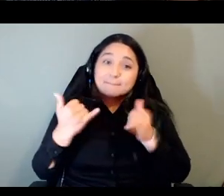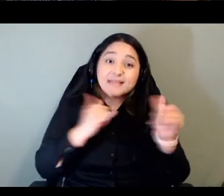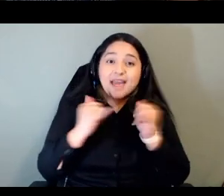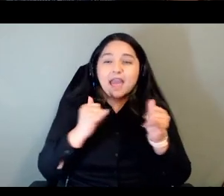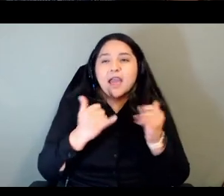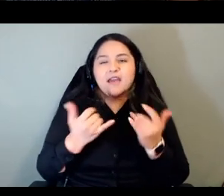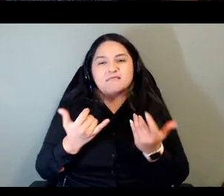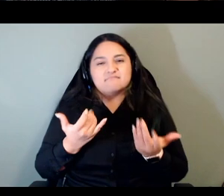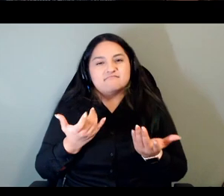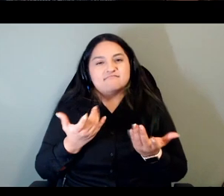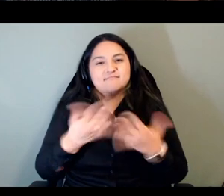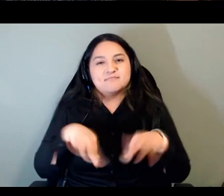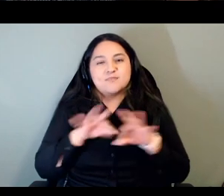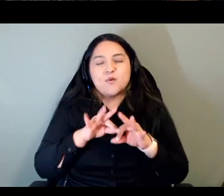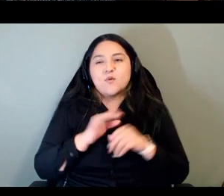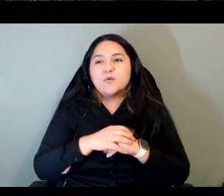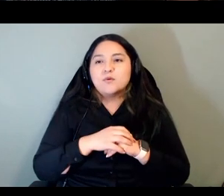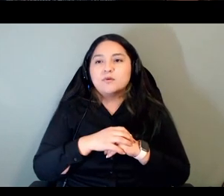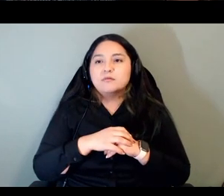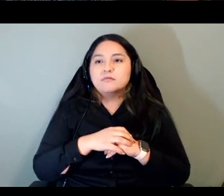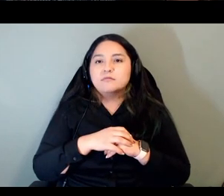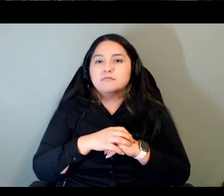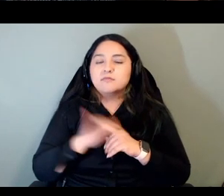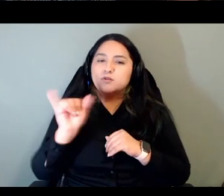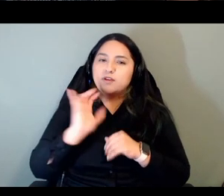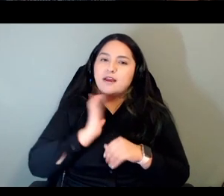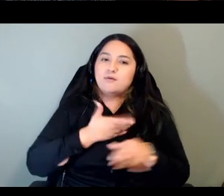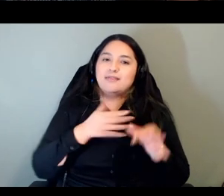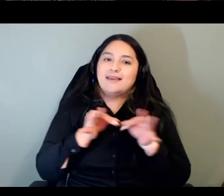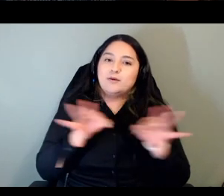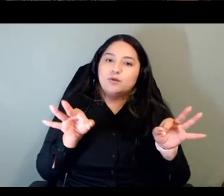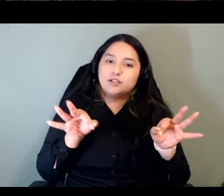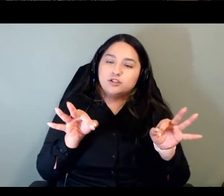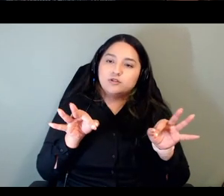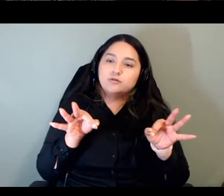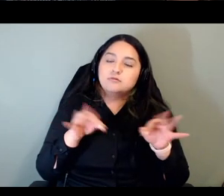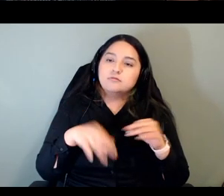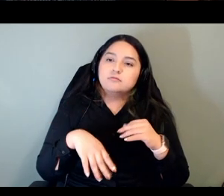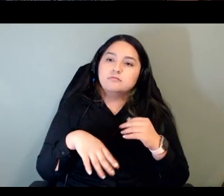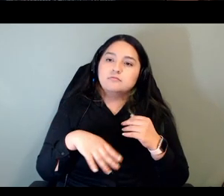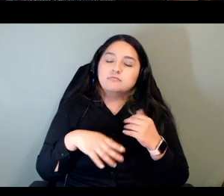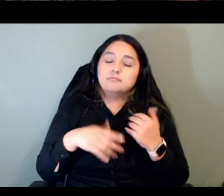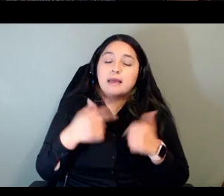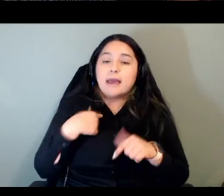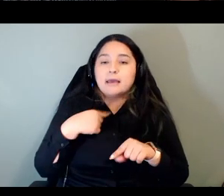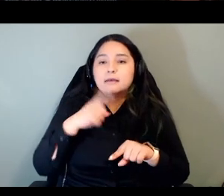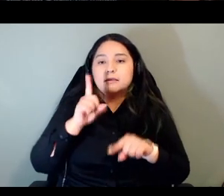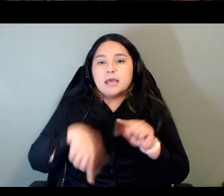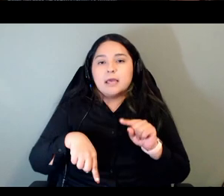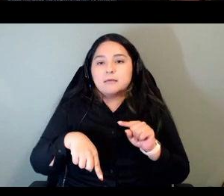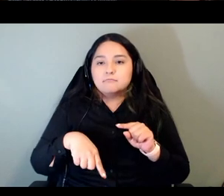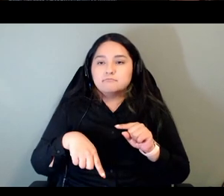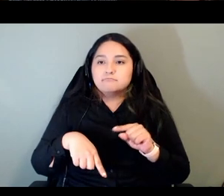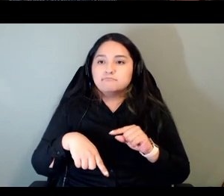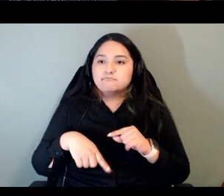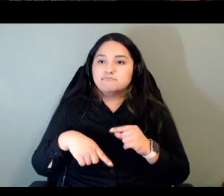other thing with um with our language and you know i can't speak for um pachika saw